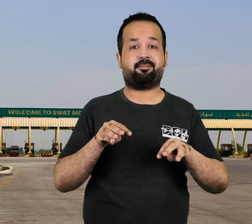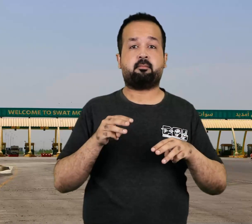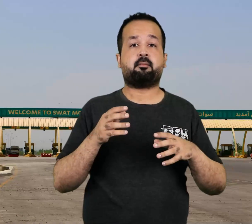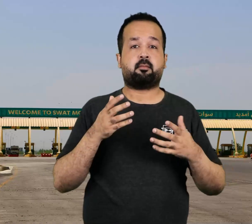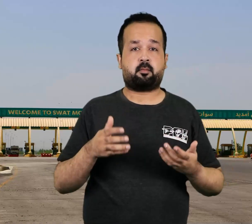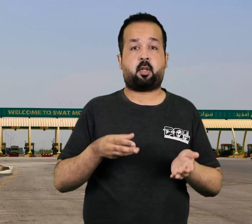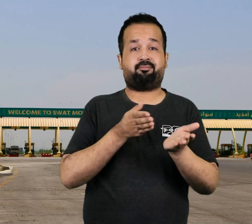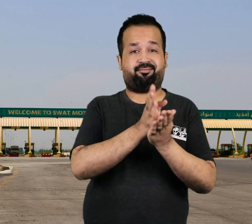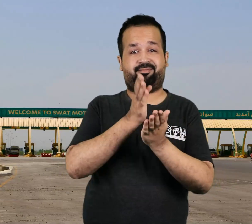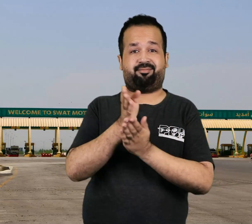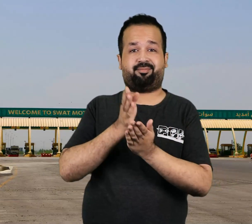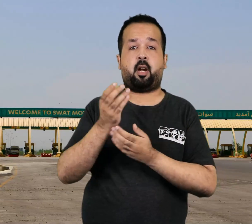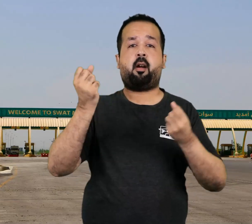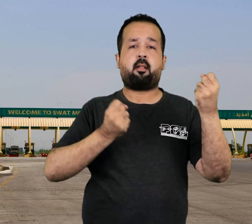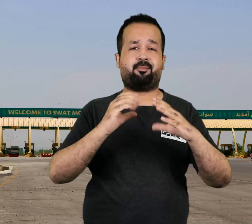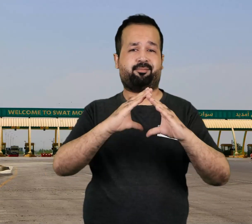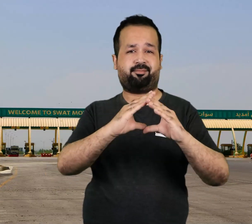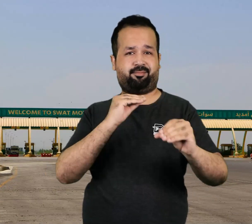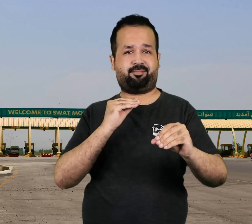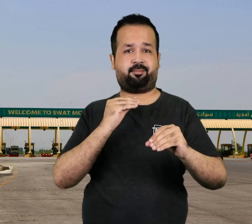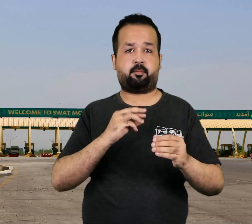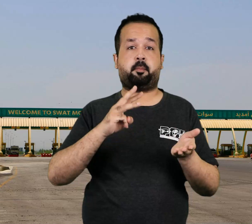M tag mandatory for driving on motorways